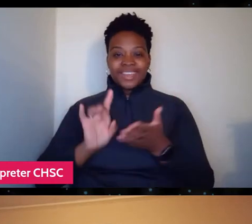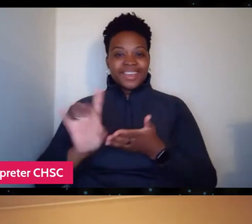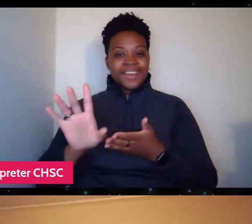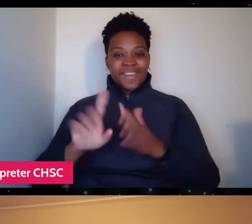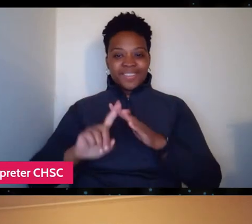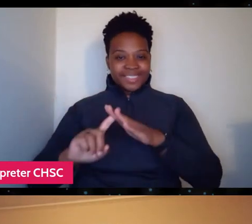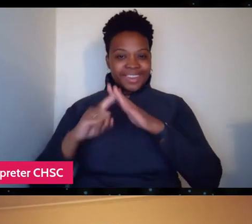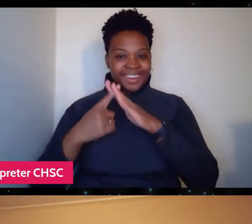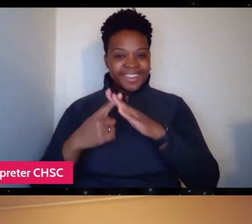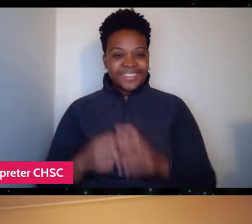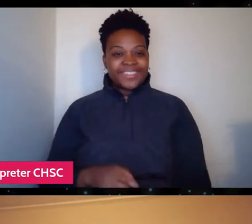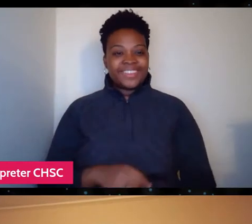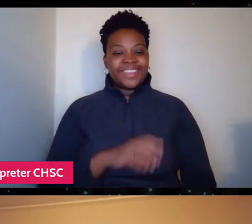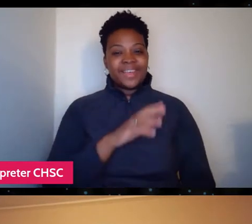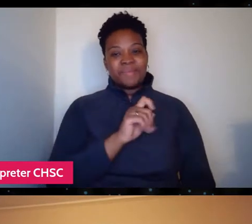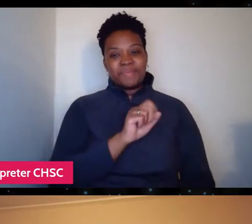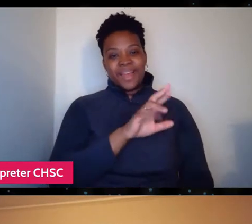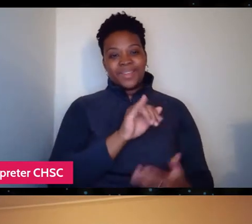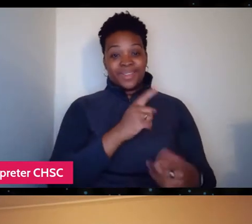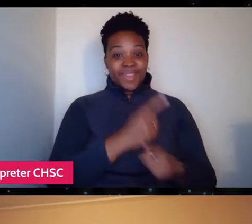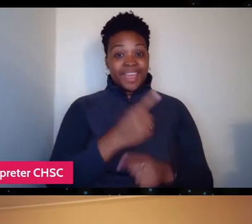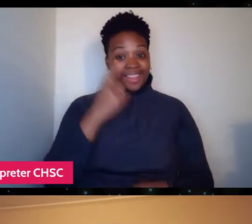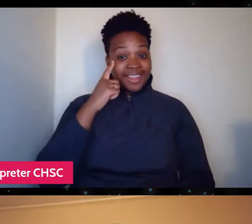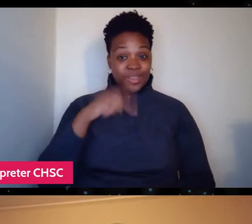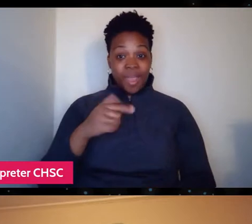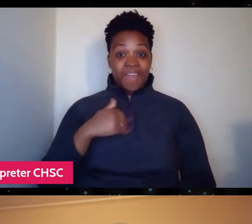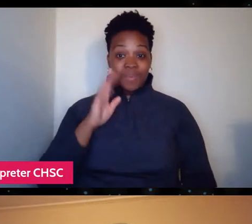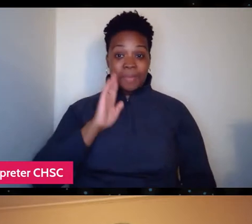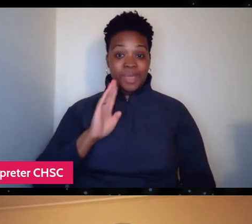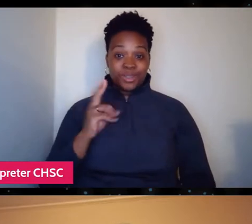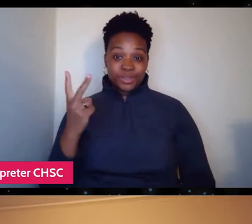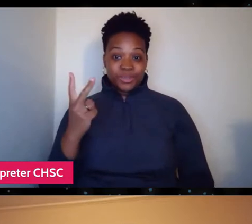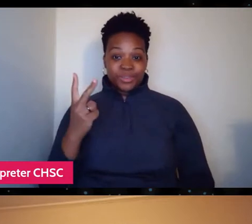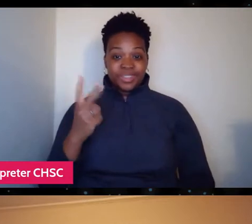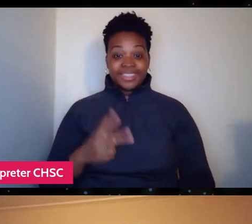Right, I think you guys have a beer or two, so it's perfect. We do.